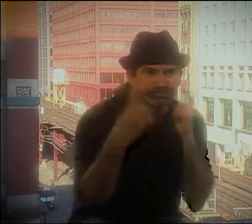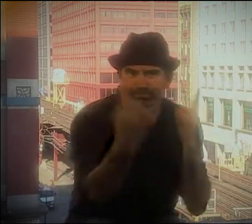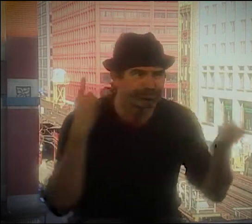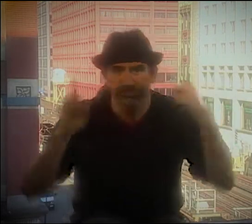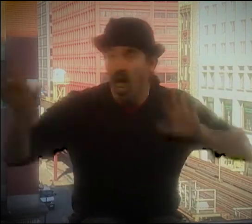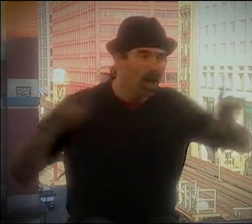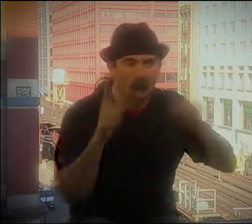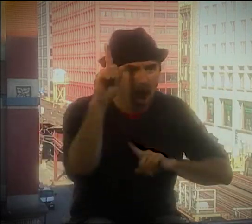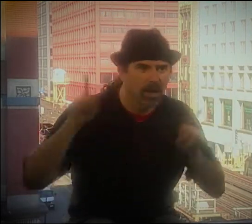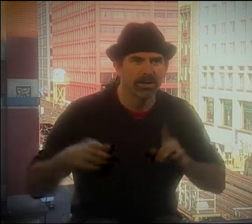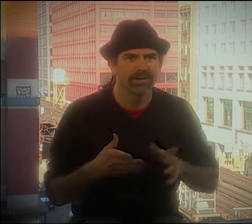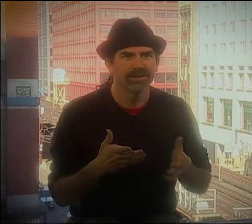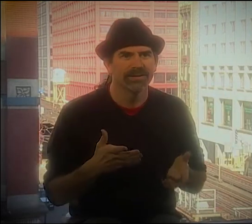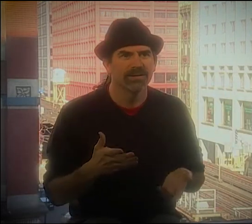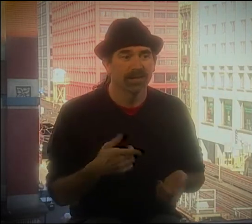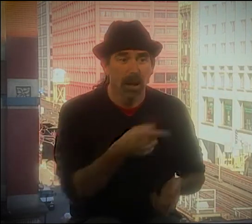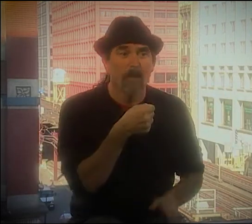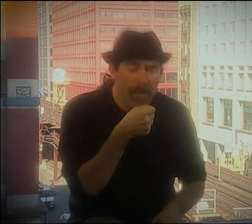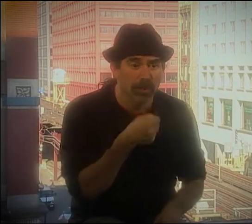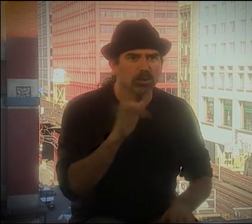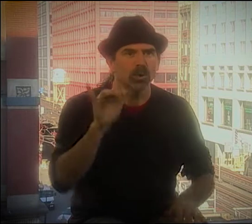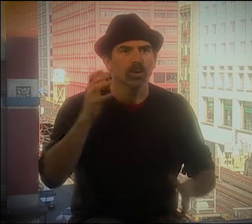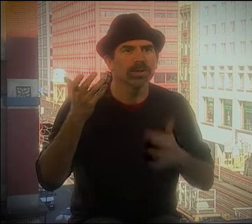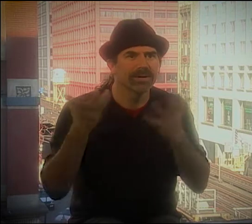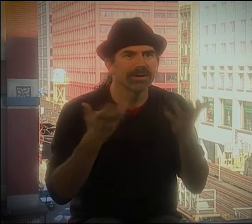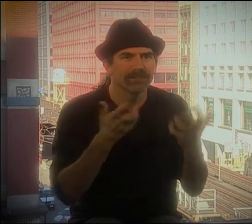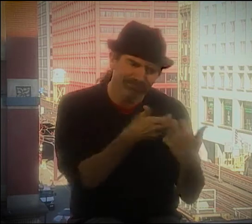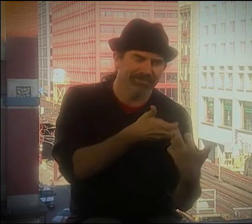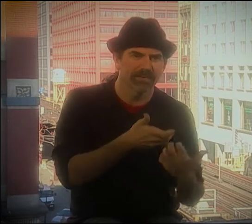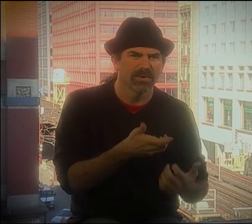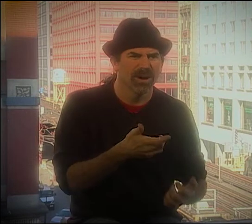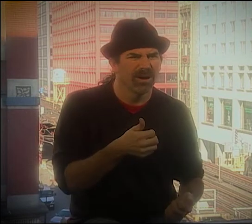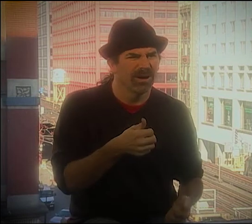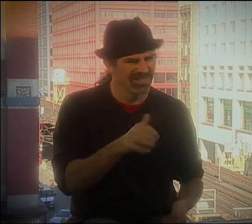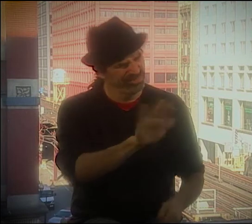AND THEN WHEN IT POPS, EVERYBODY STARTS RUNNING OUT OF THE CHURCH.